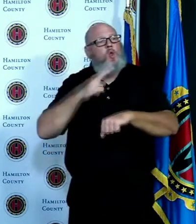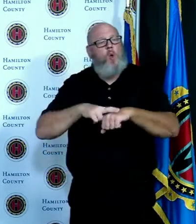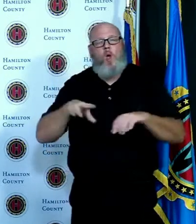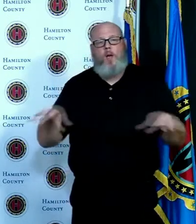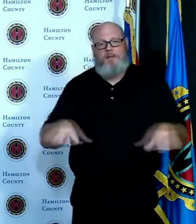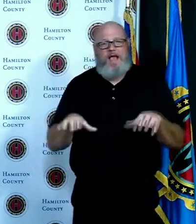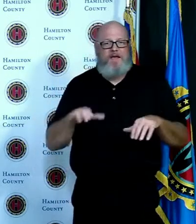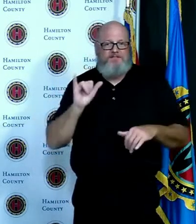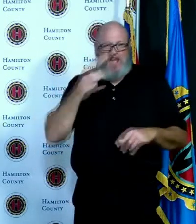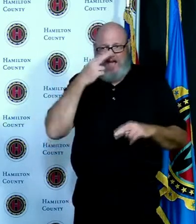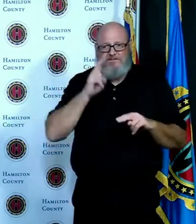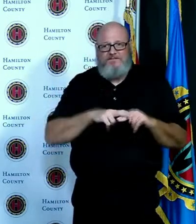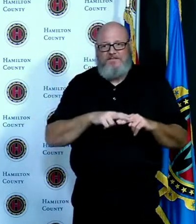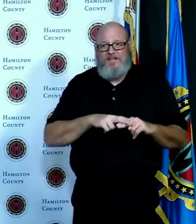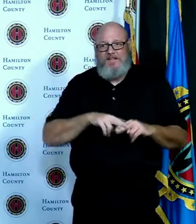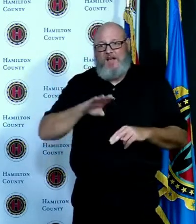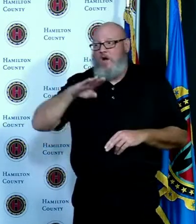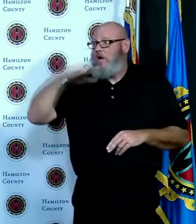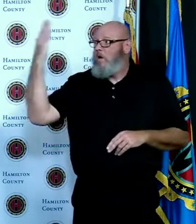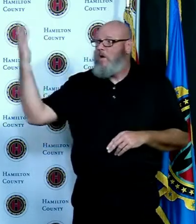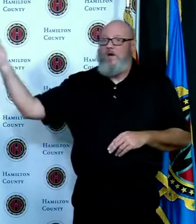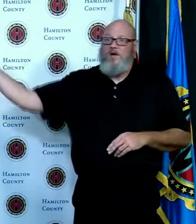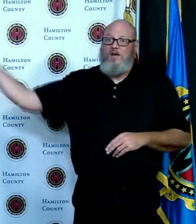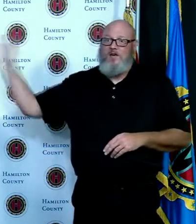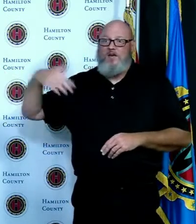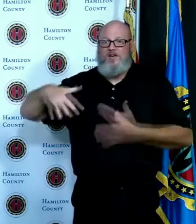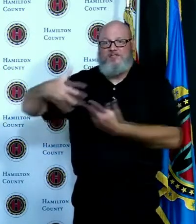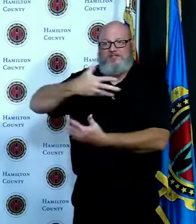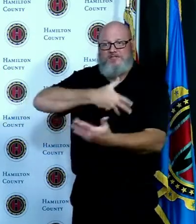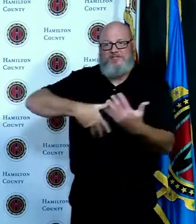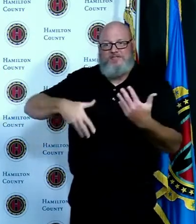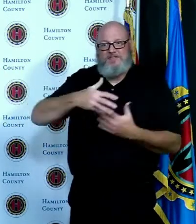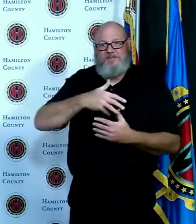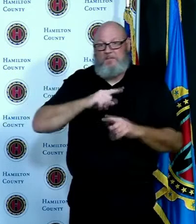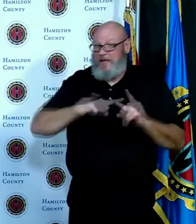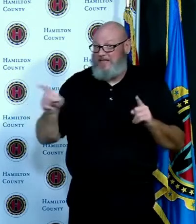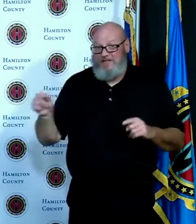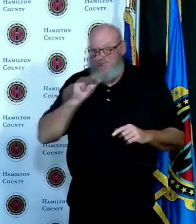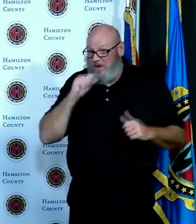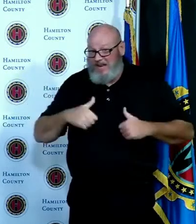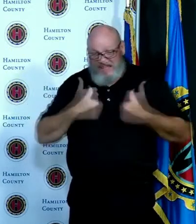homes that aren't part of those circles we could maybe open up a little bit more if we're opening